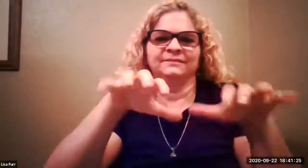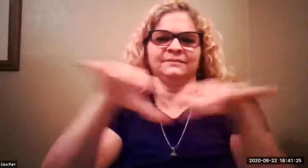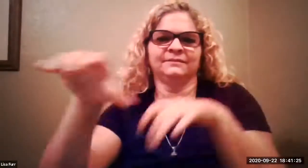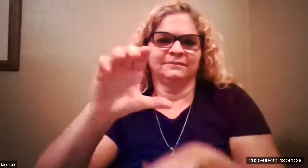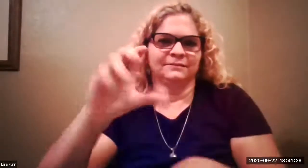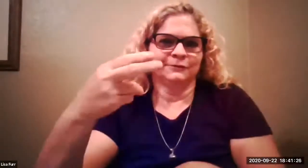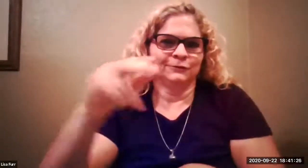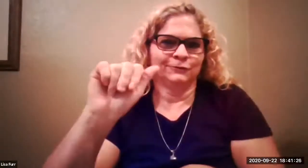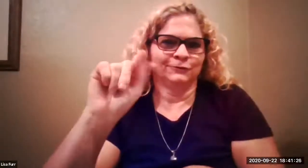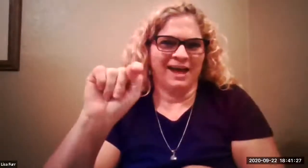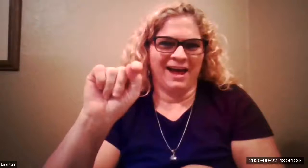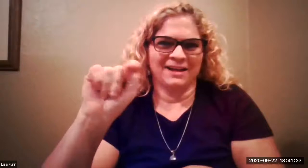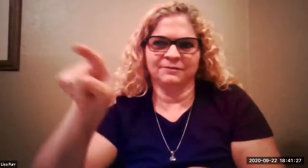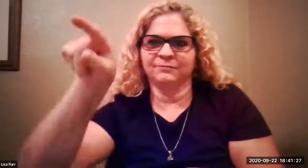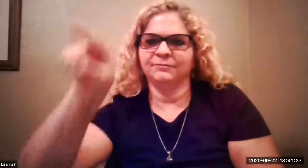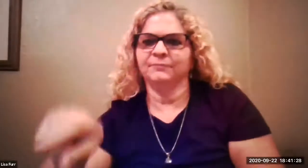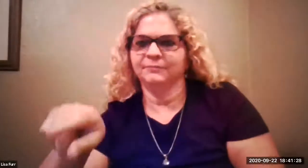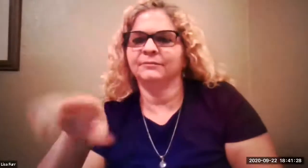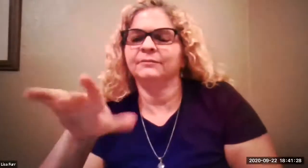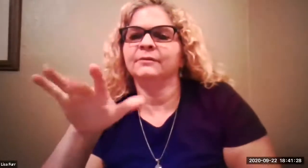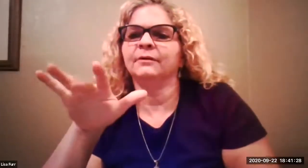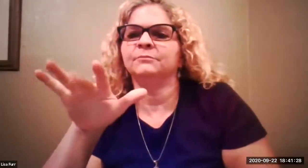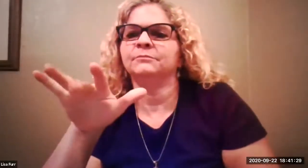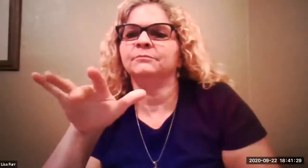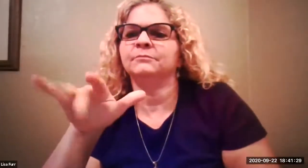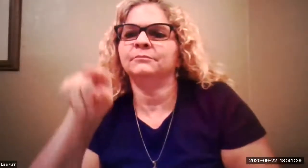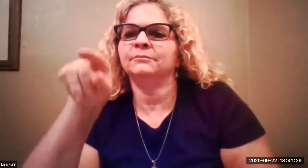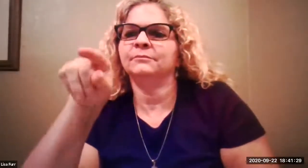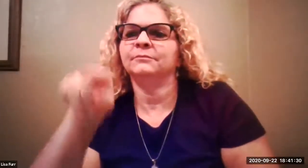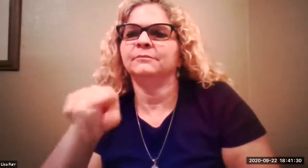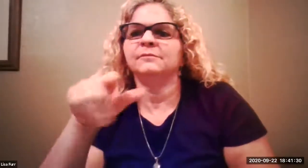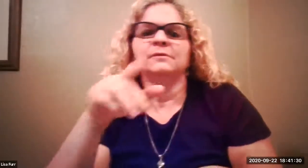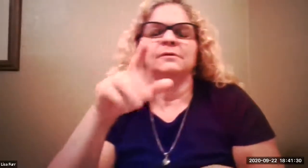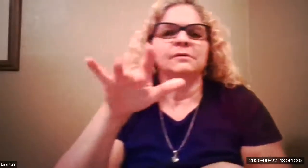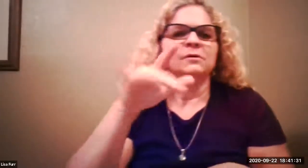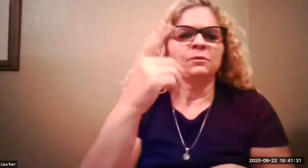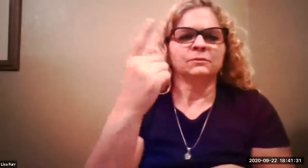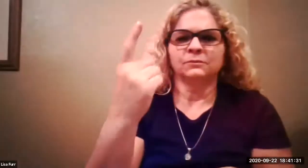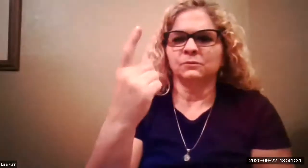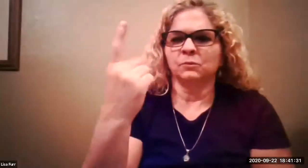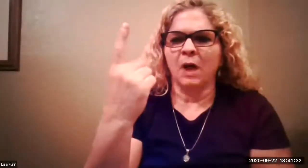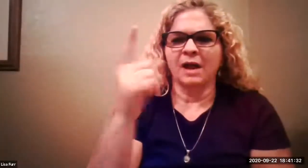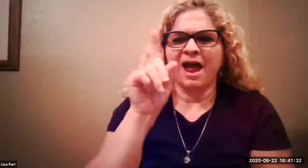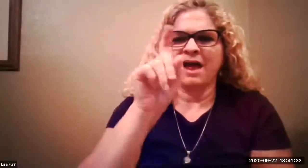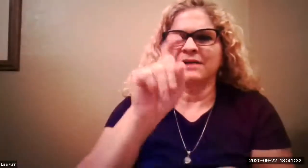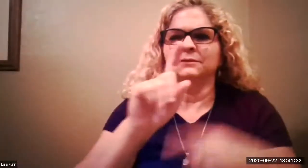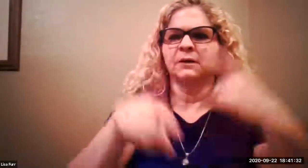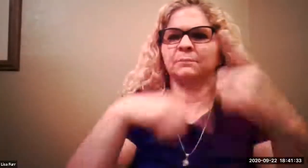our presenters shared um i see um quite a bit of chatter in the chat